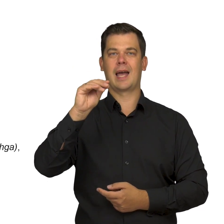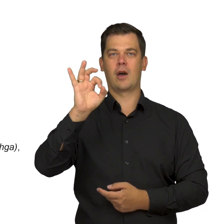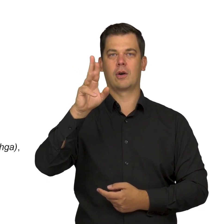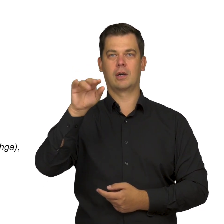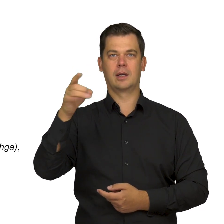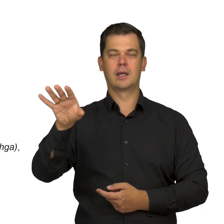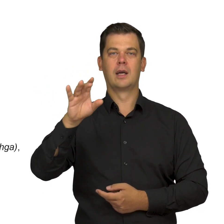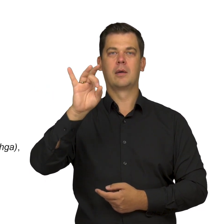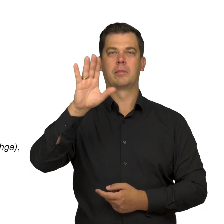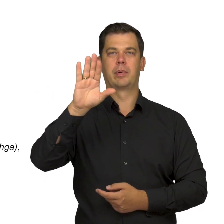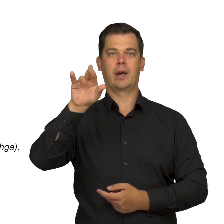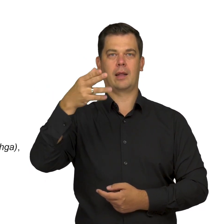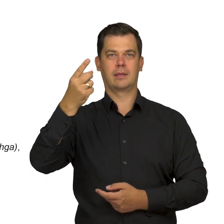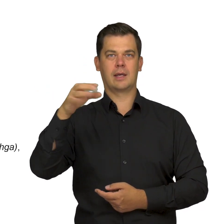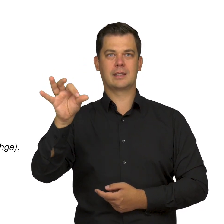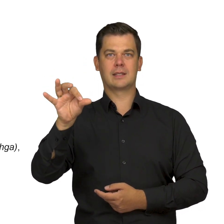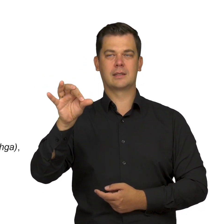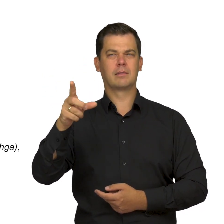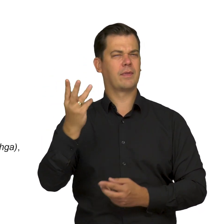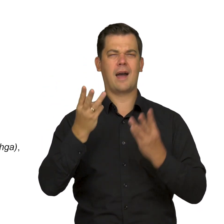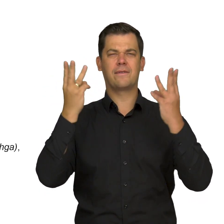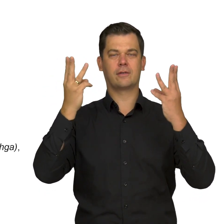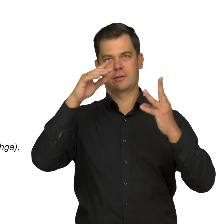one of the most important theoreticians of the time.